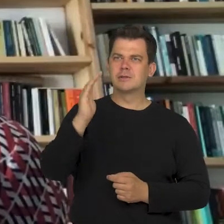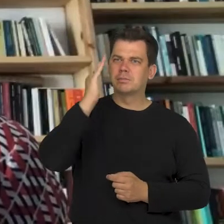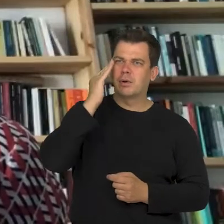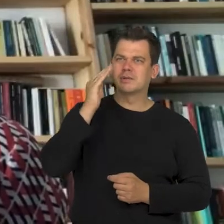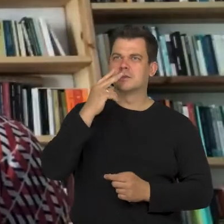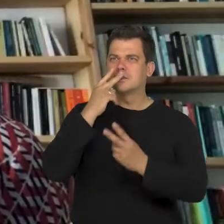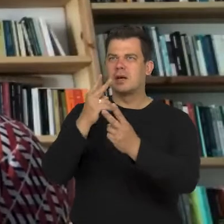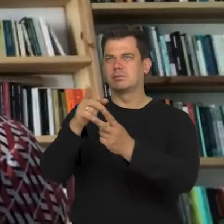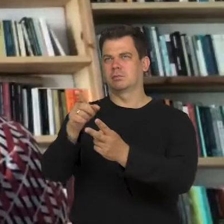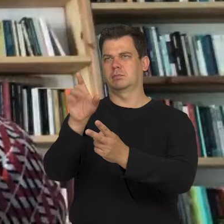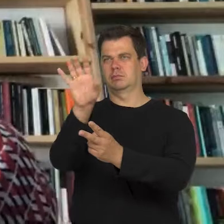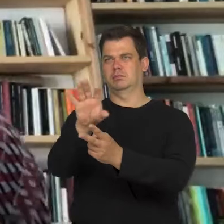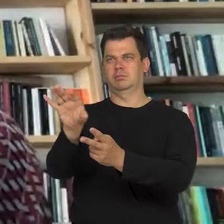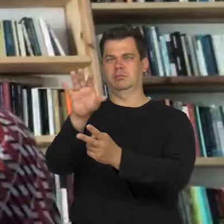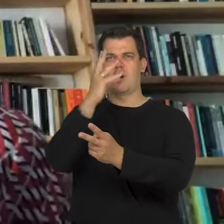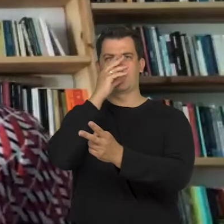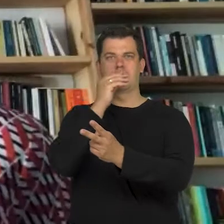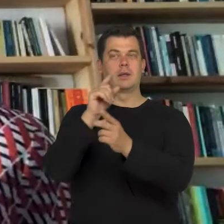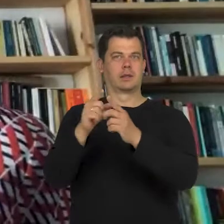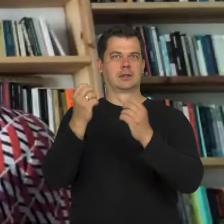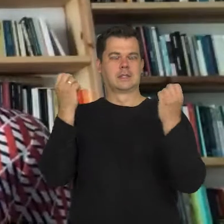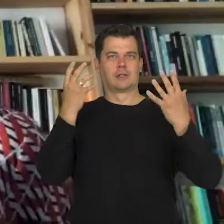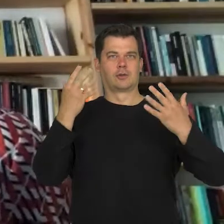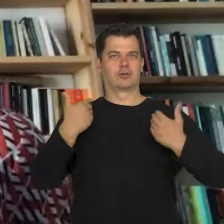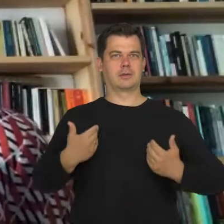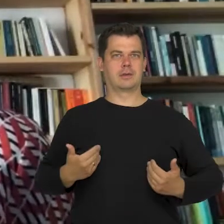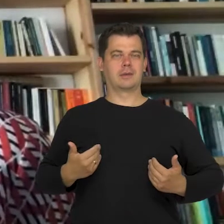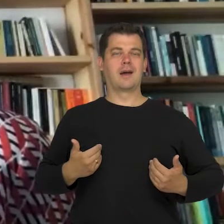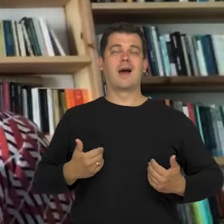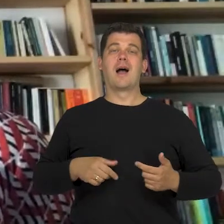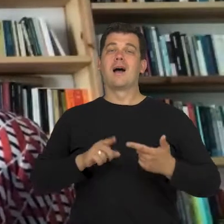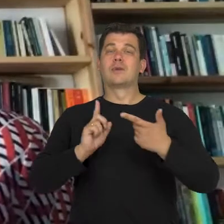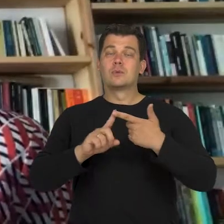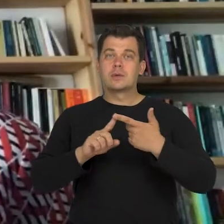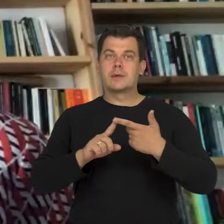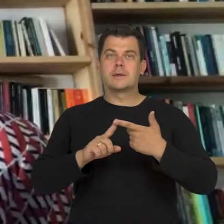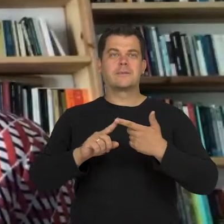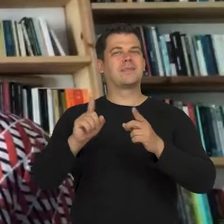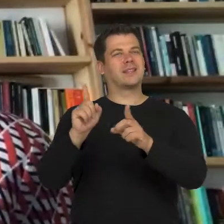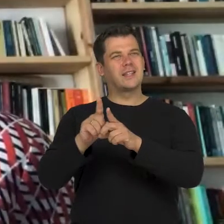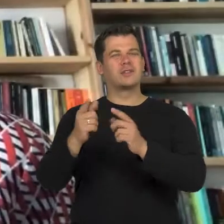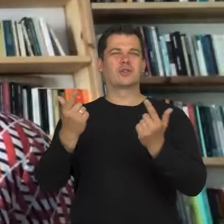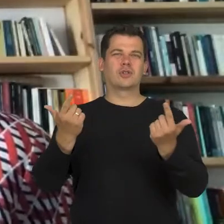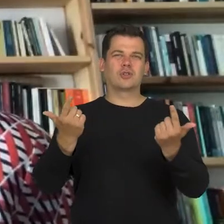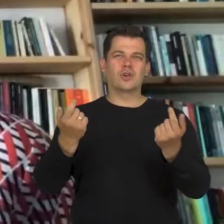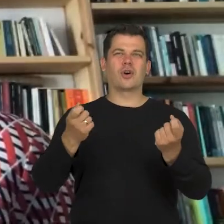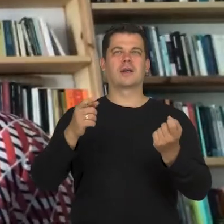and to comprehend even our own sense of surprise and on the other hand, it is a type of image